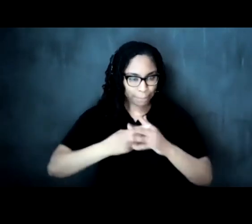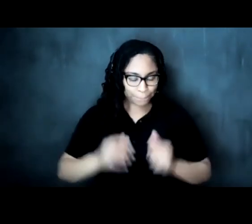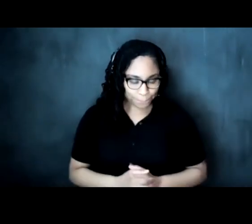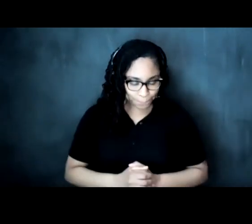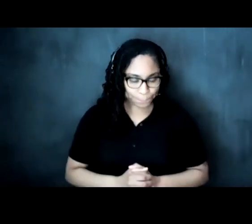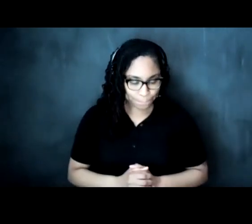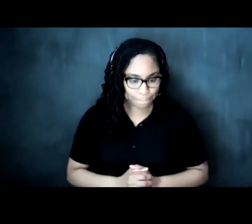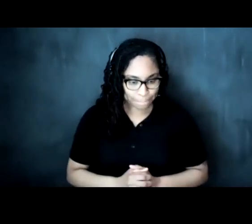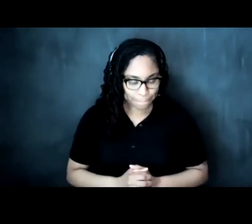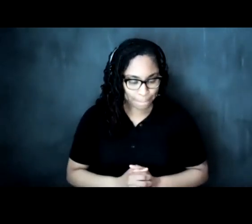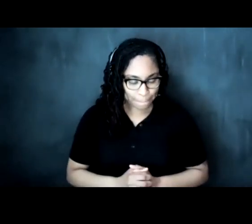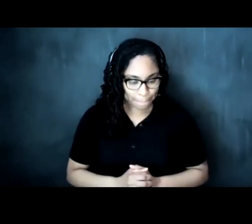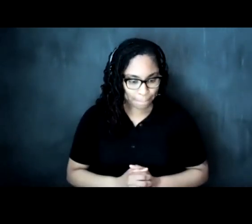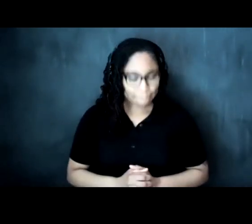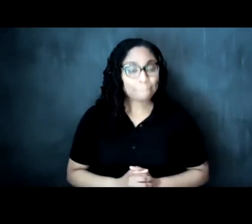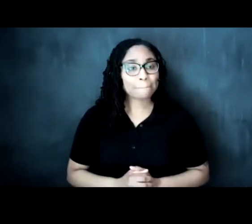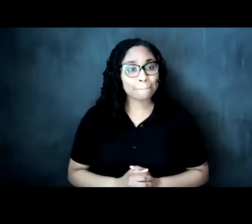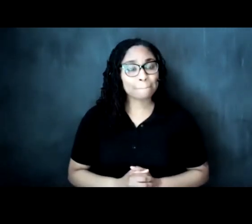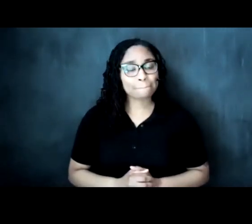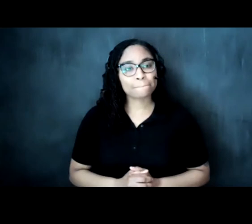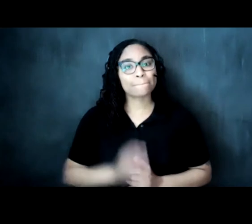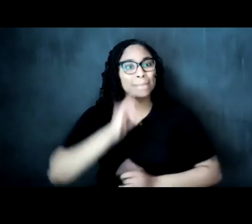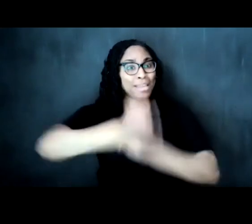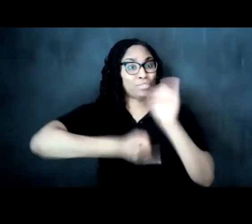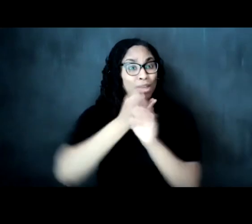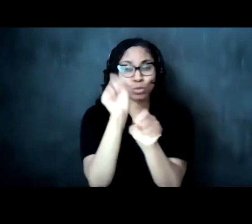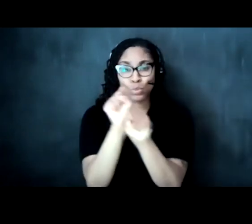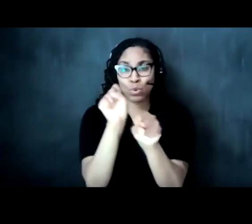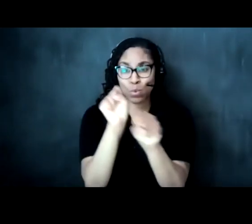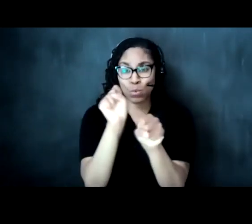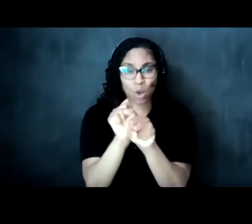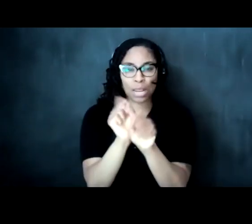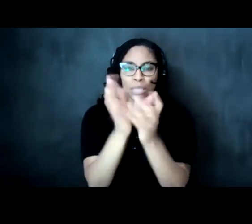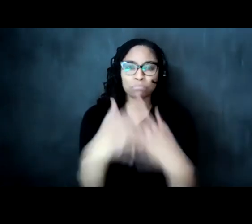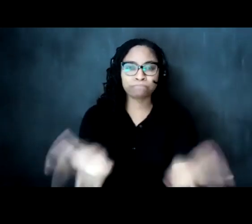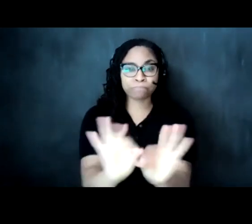part of the reason that international work is so important to me is that one finds such